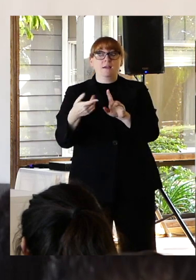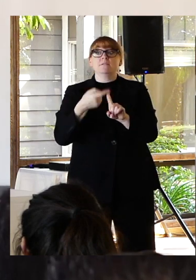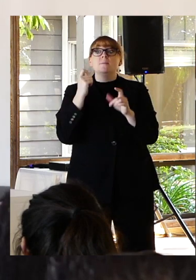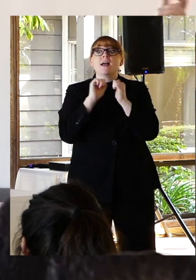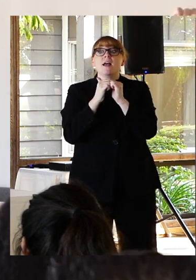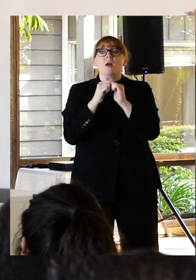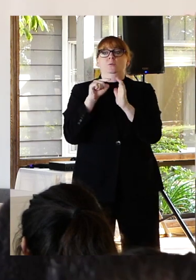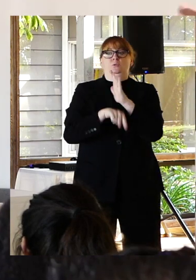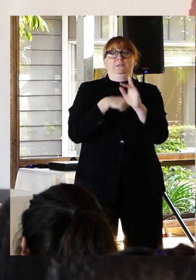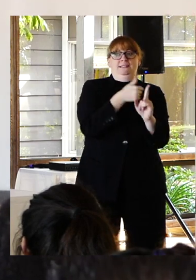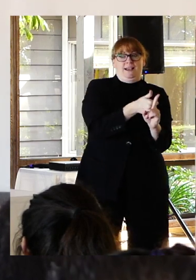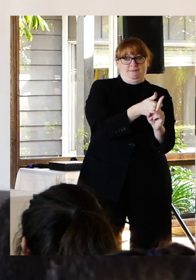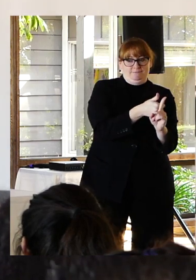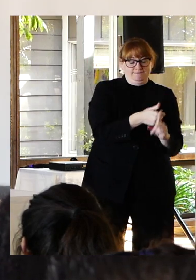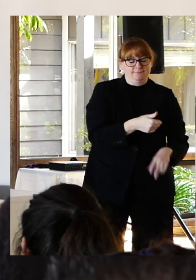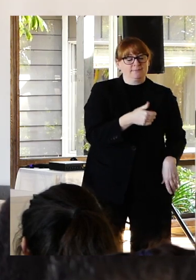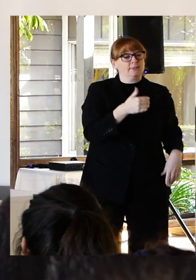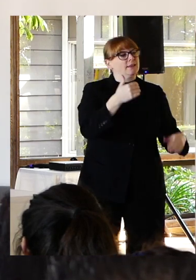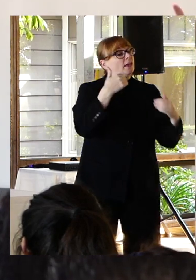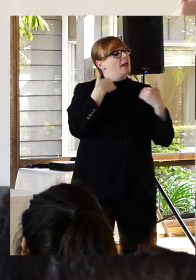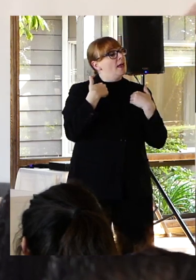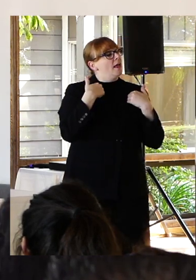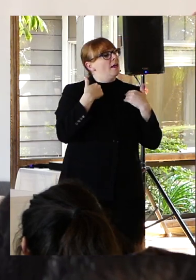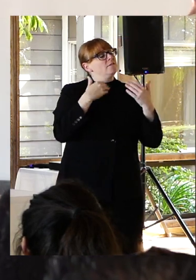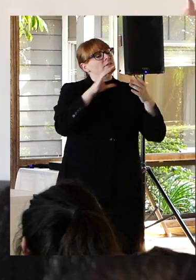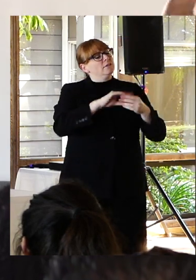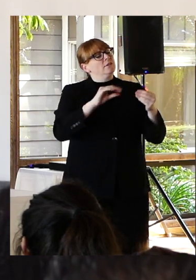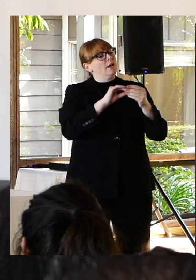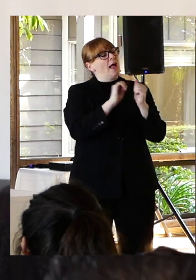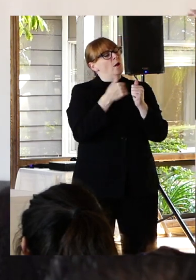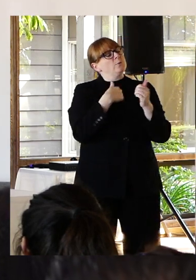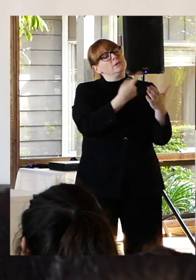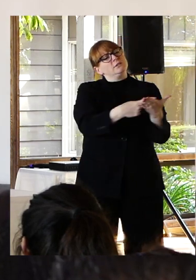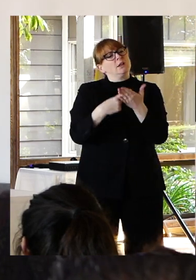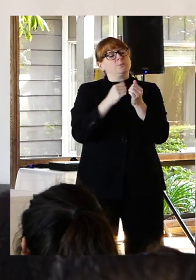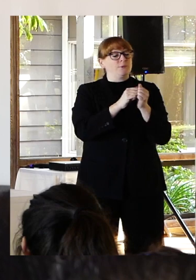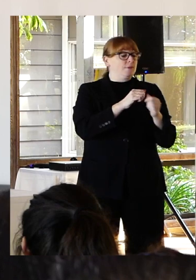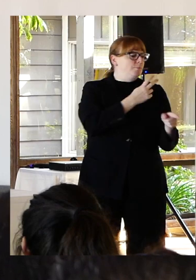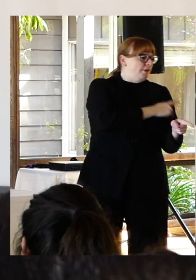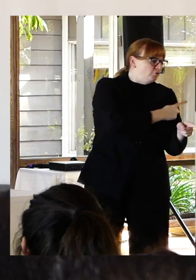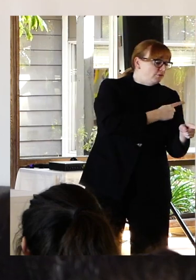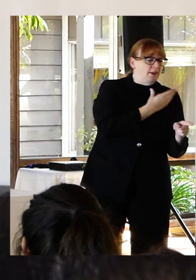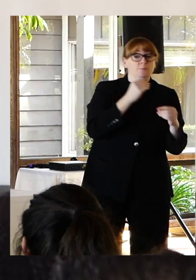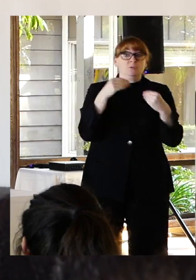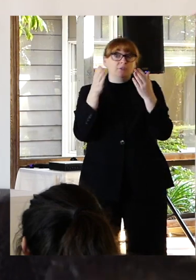mental health amongst both patients and providers that recovery is possible